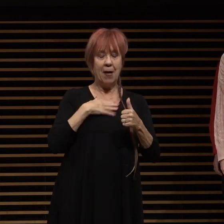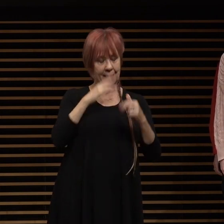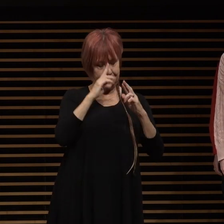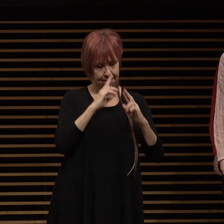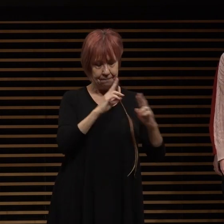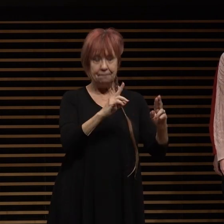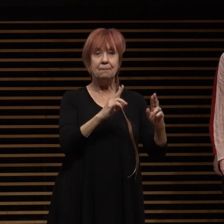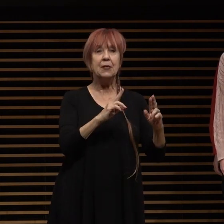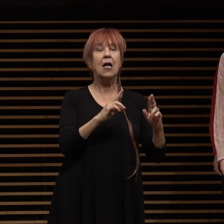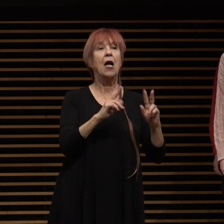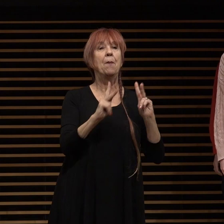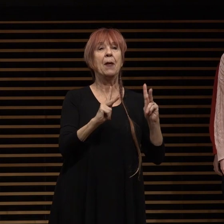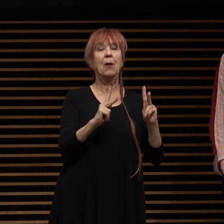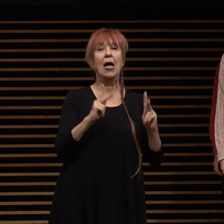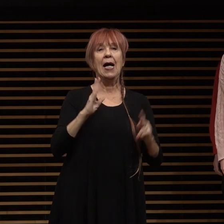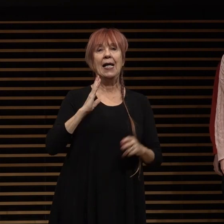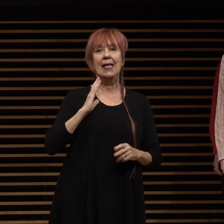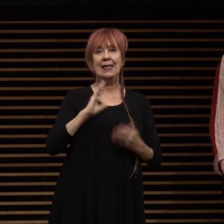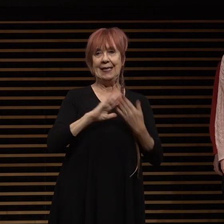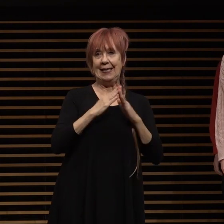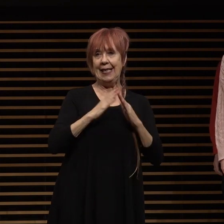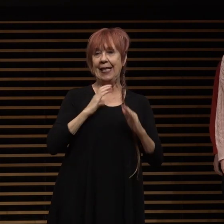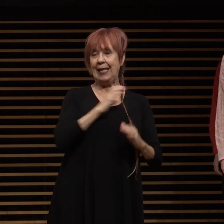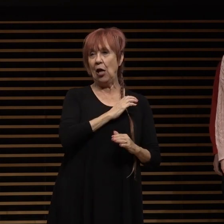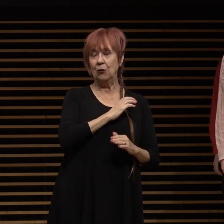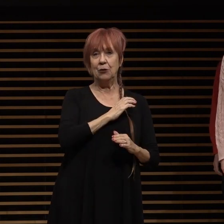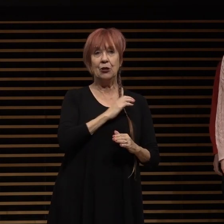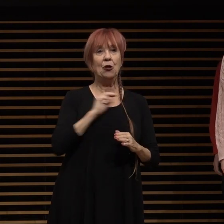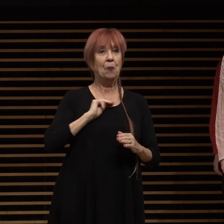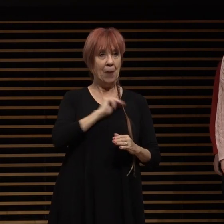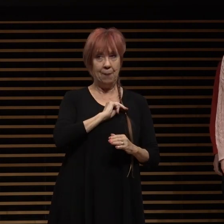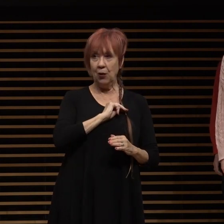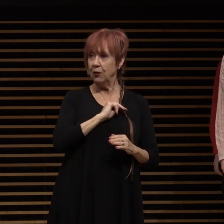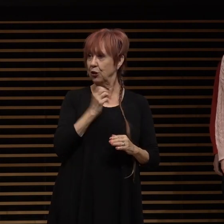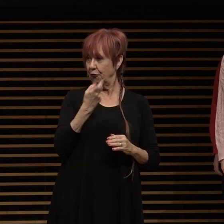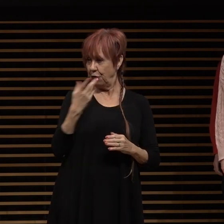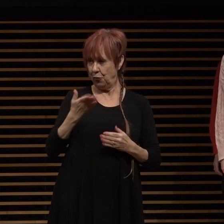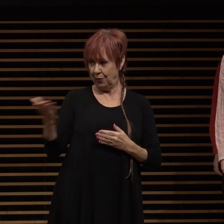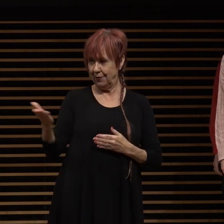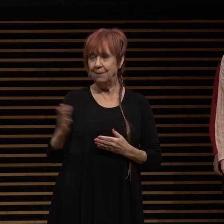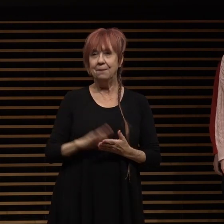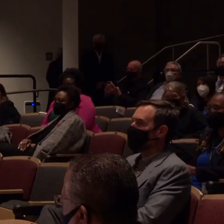pasadena city council my fellow colleague council members i know we have